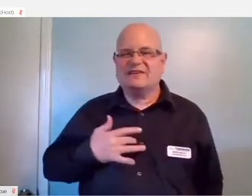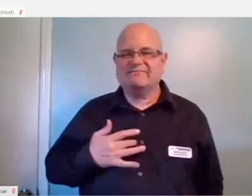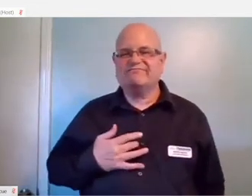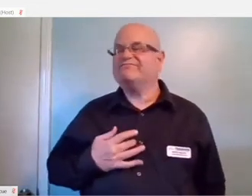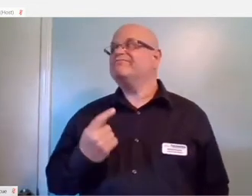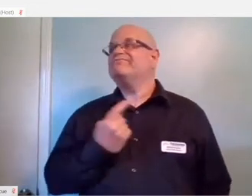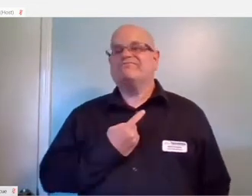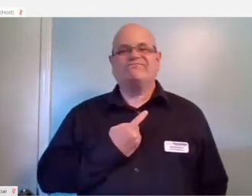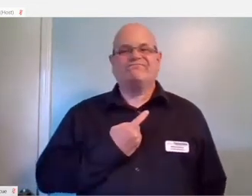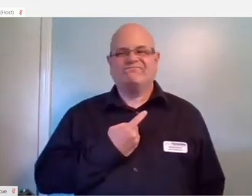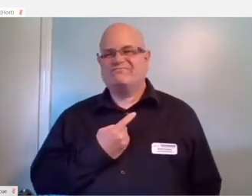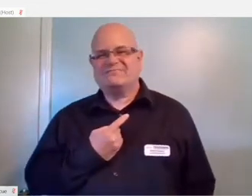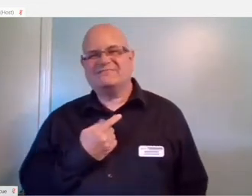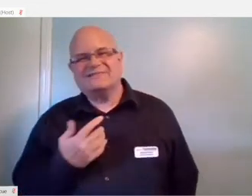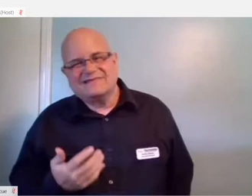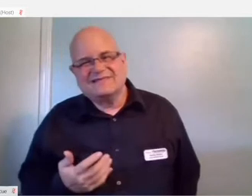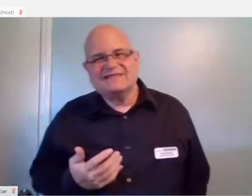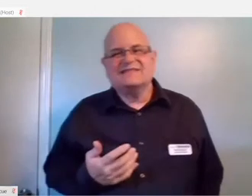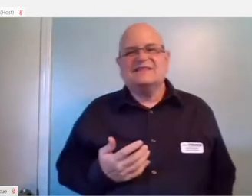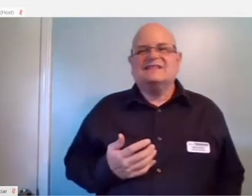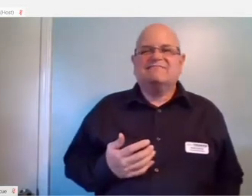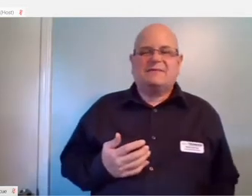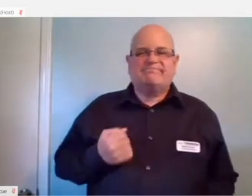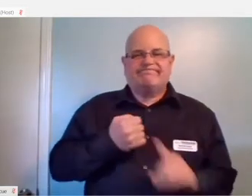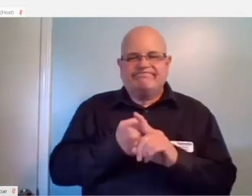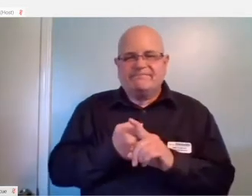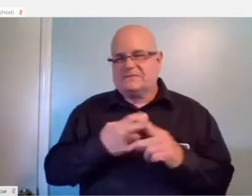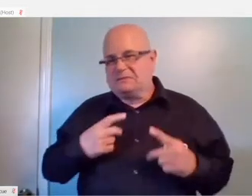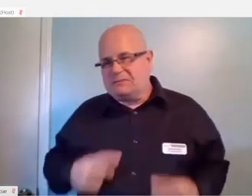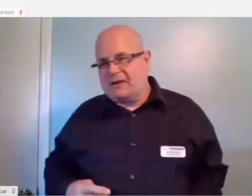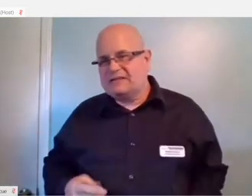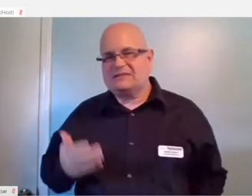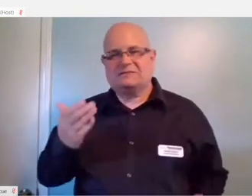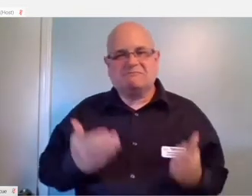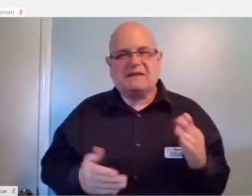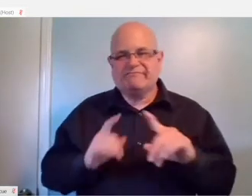And of course that can lead to depression, it can lead to, you know, all sorts of different